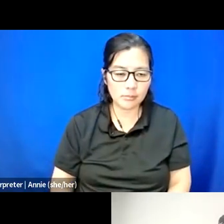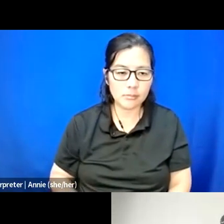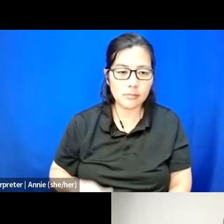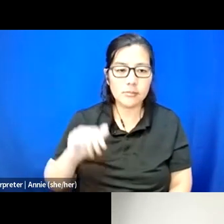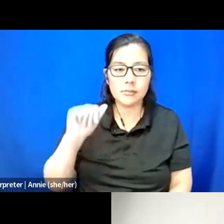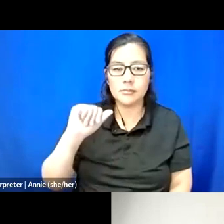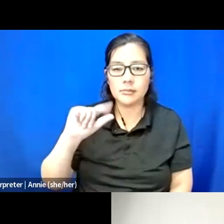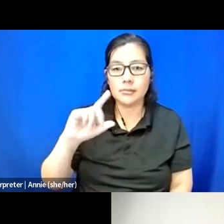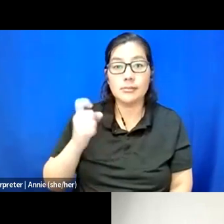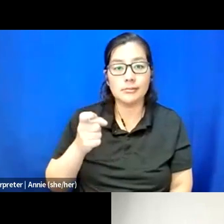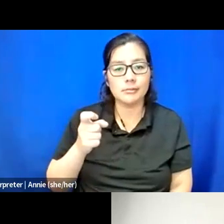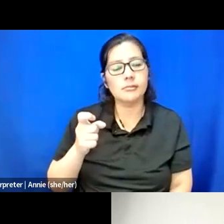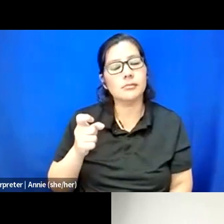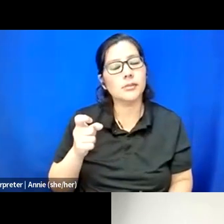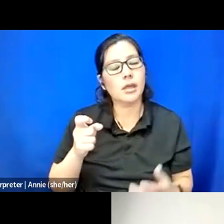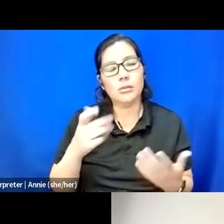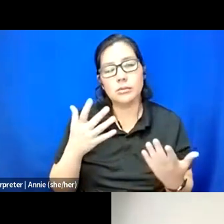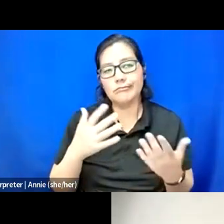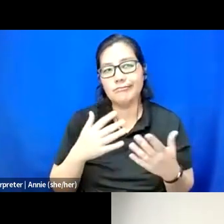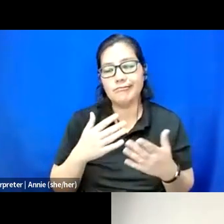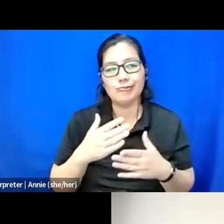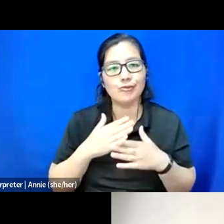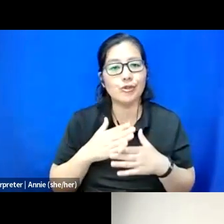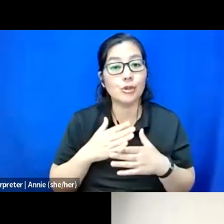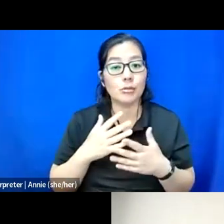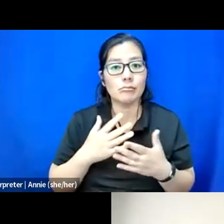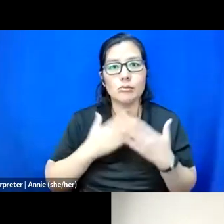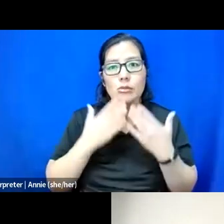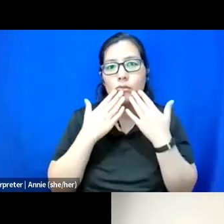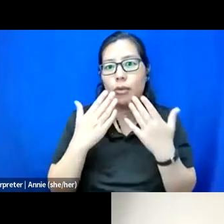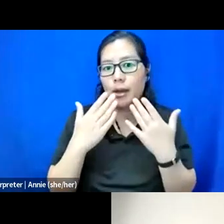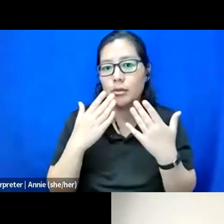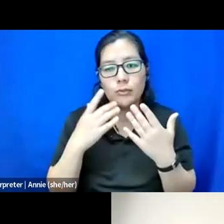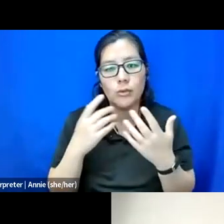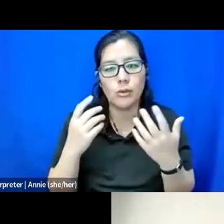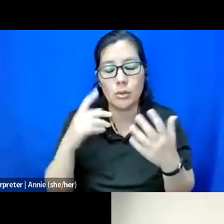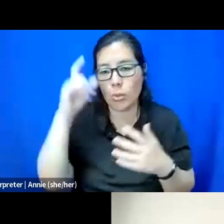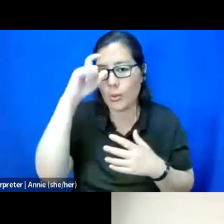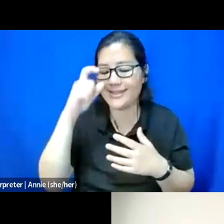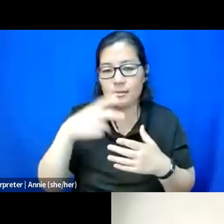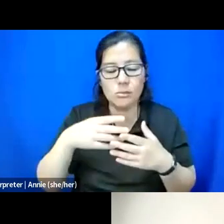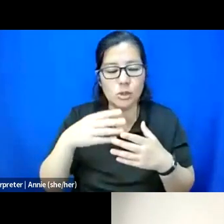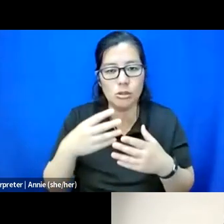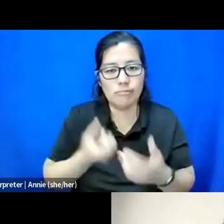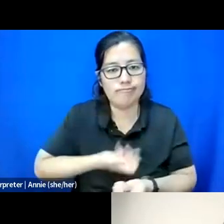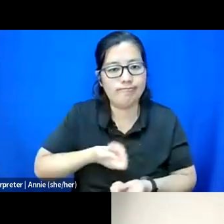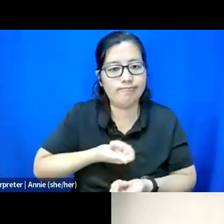I just want to, yeah, express gratitude for the ways that you all are naming and willing to share about your experiences.